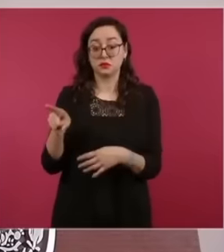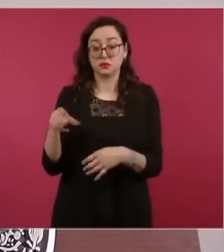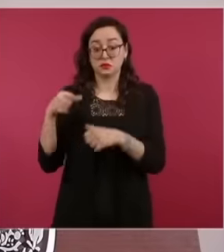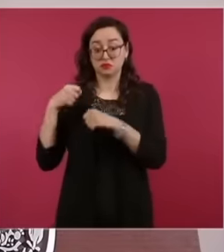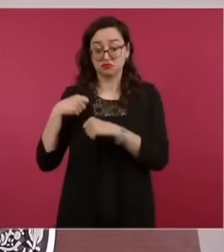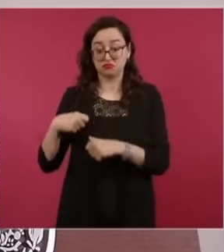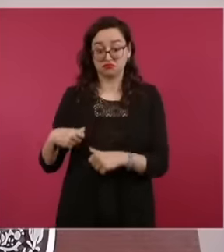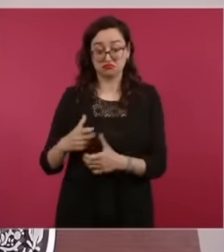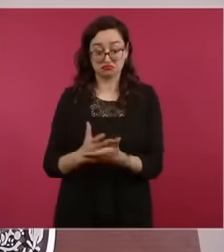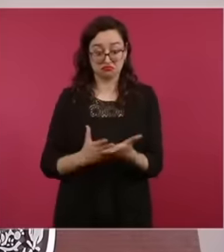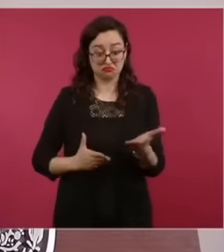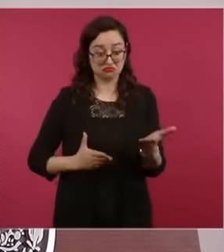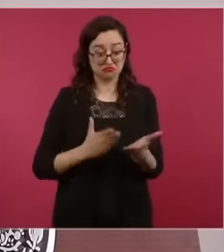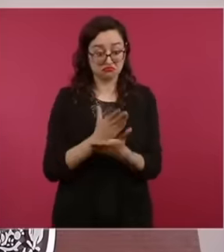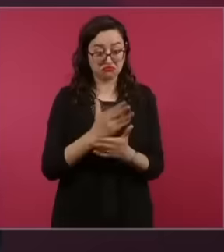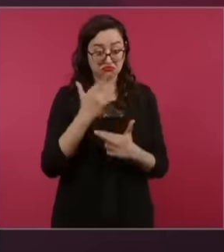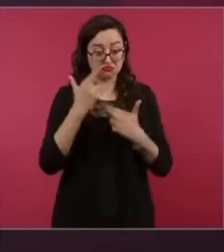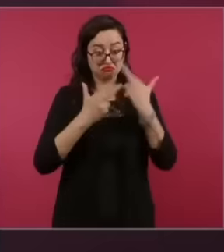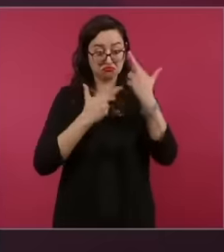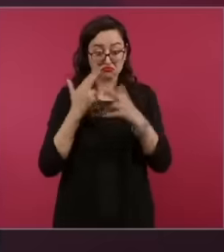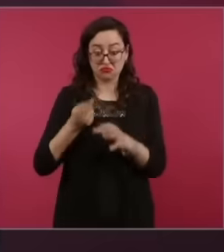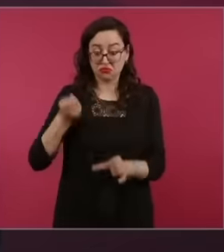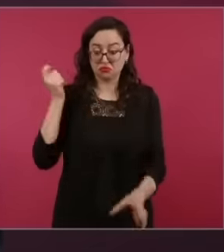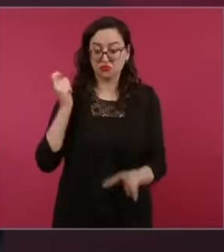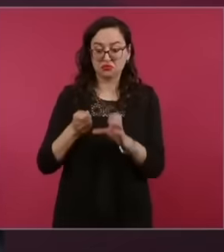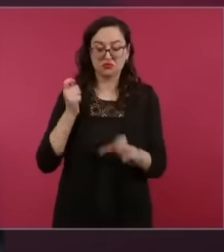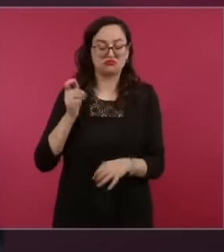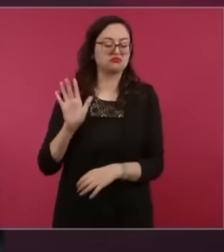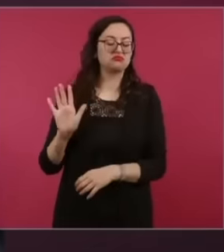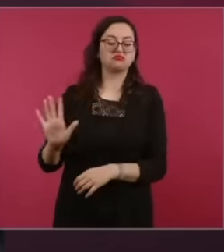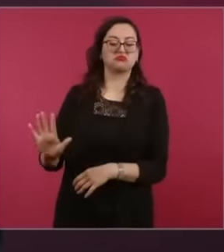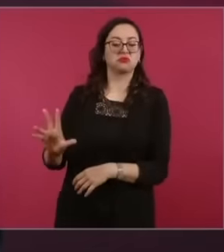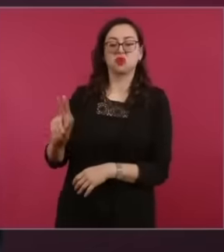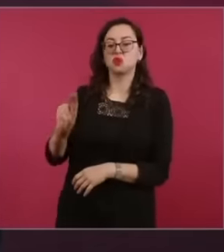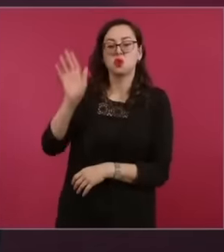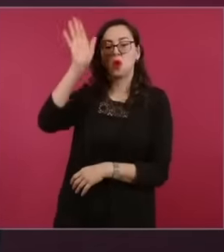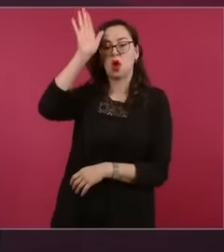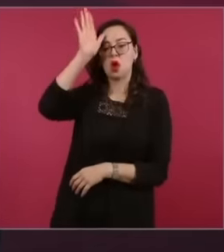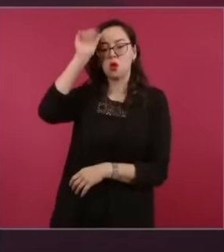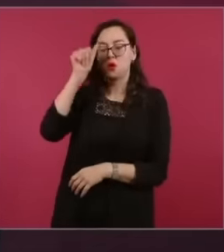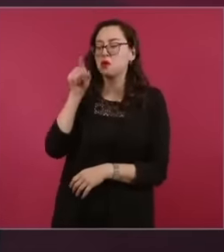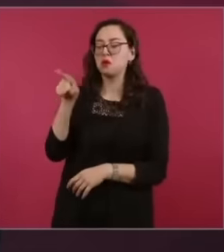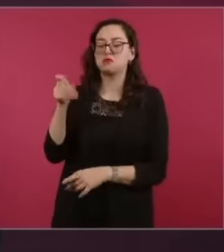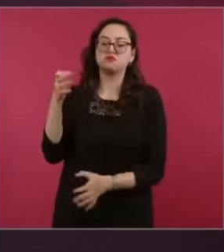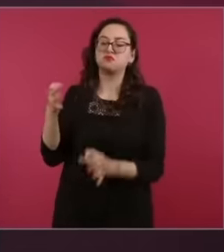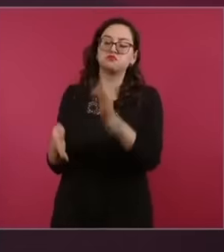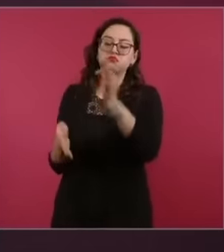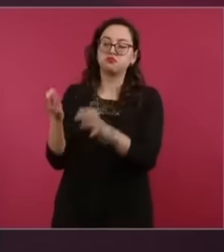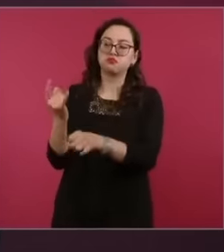obtaining resolutions that are not appropriate and paralyzing the administrative authorities through